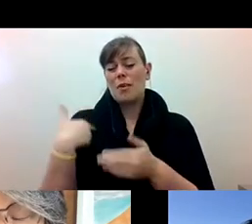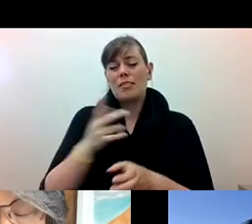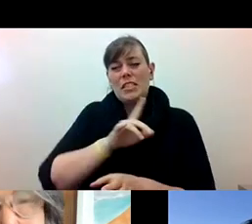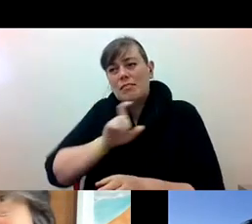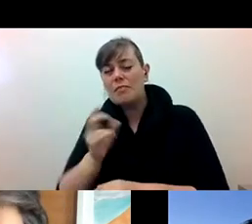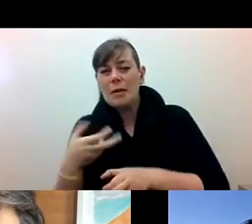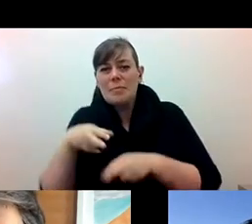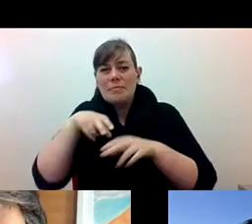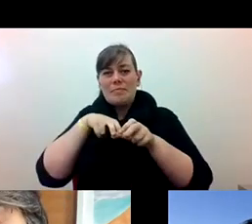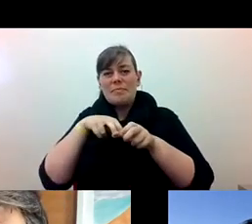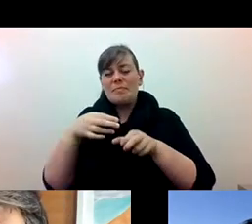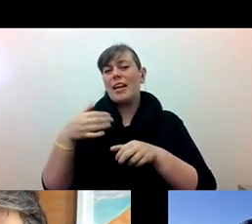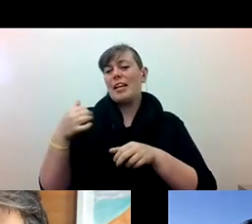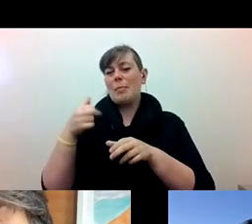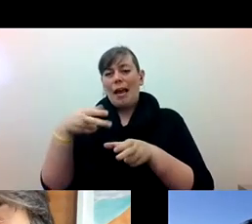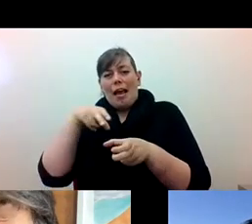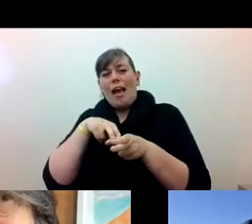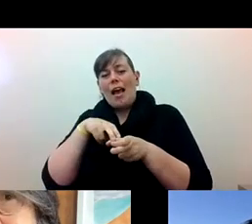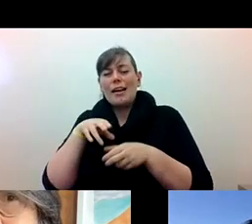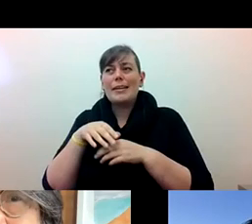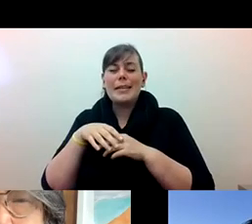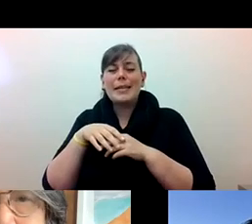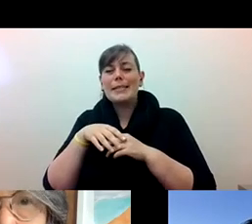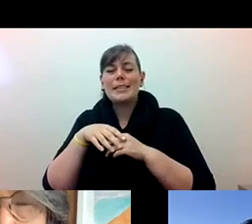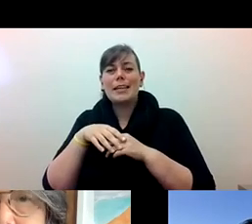pam tau lee: And with... and with this... across from this other guy who was wearing a skirt.